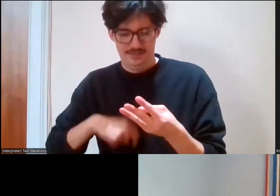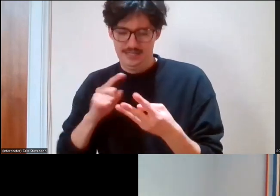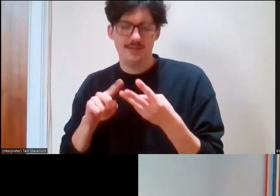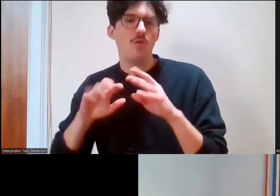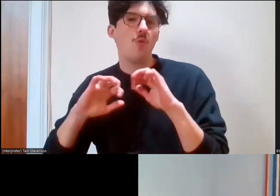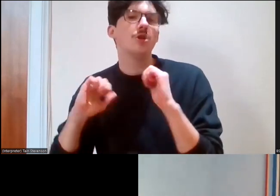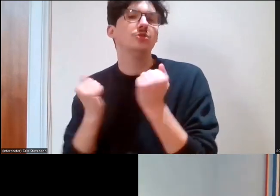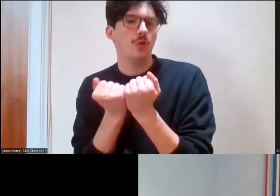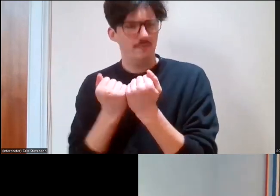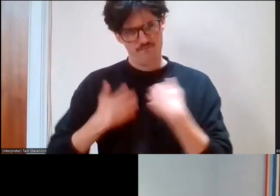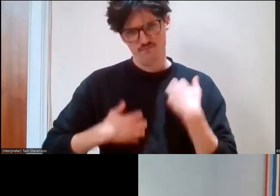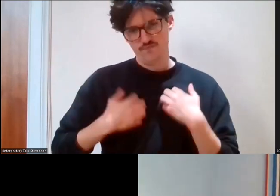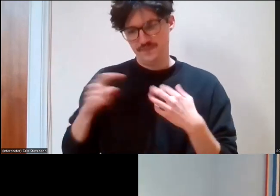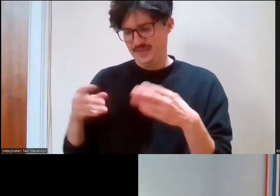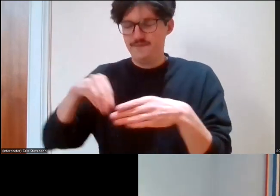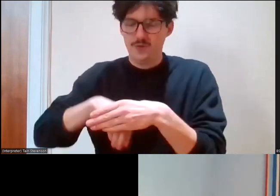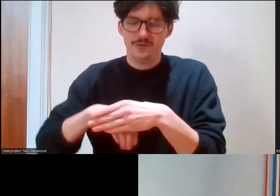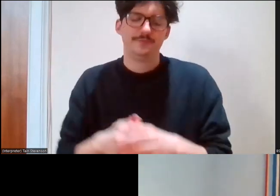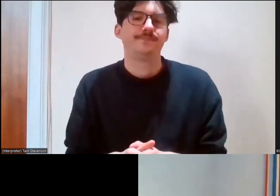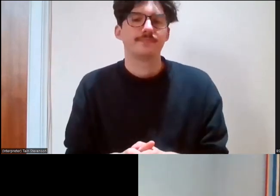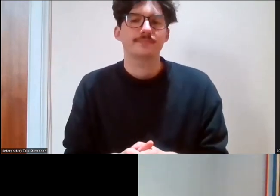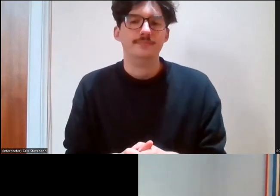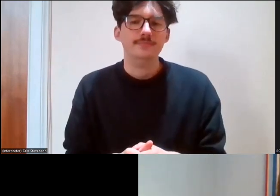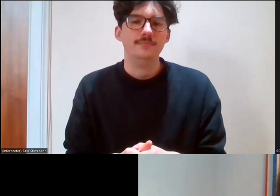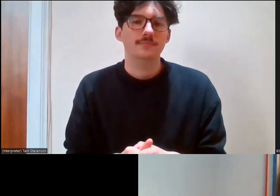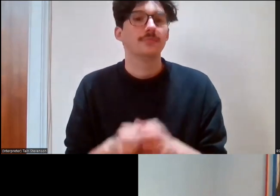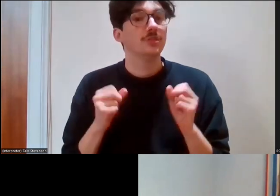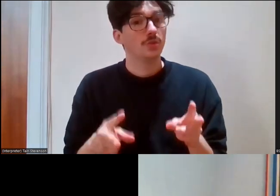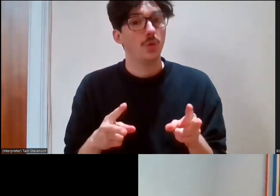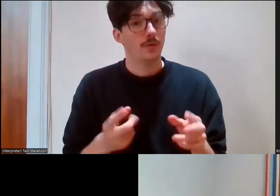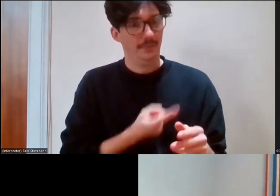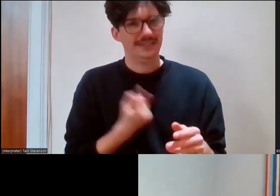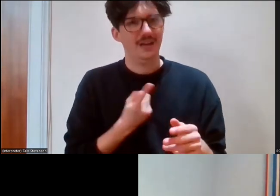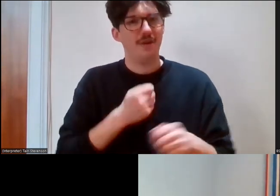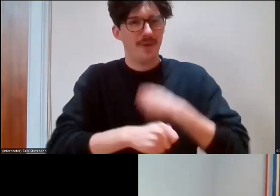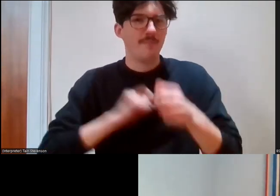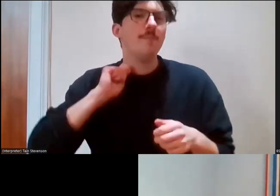participate in. So, without further ado, I'm going to put myself on mute and I'm going to invite our